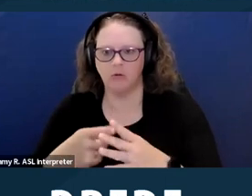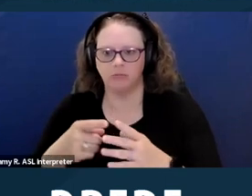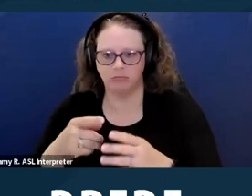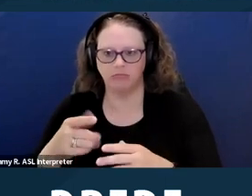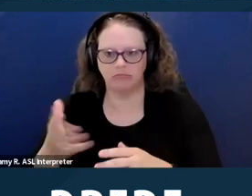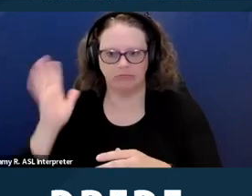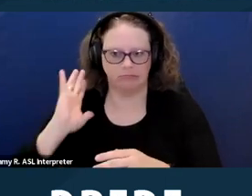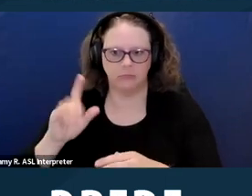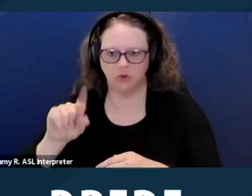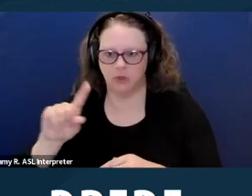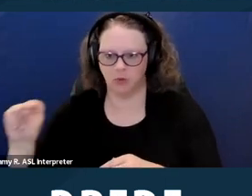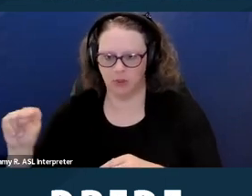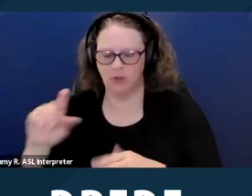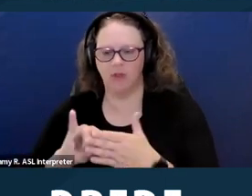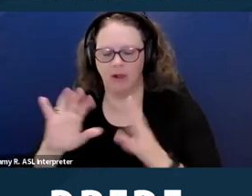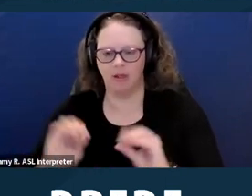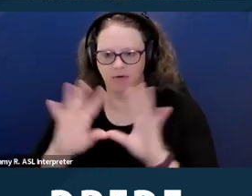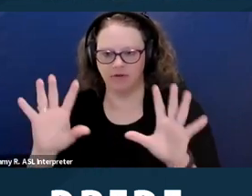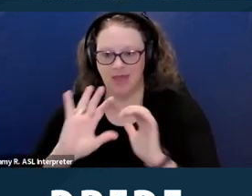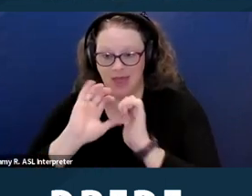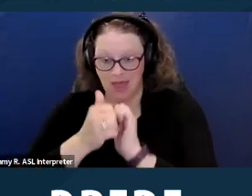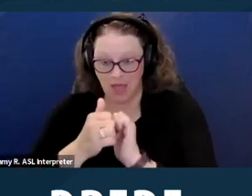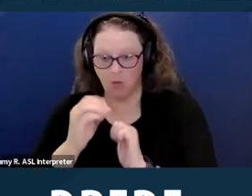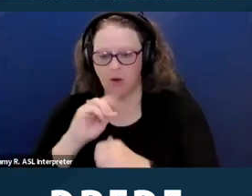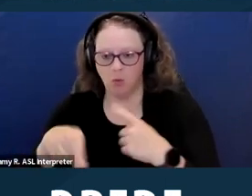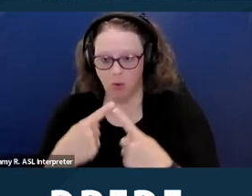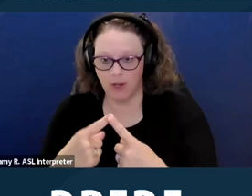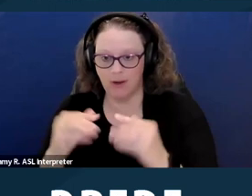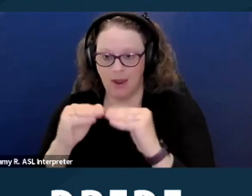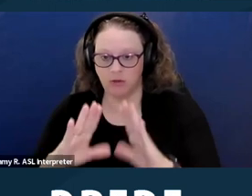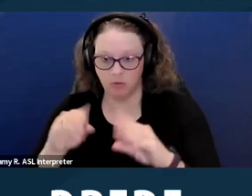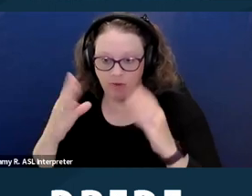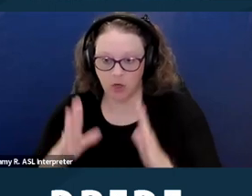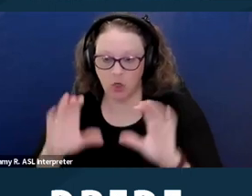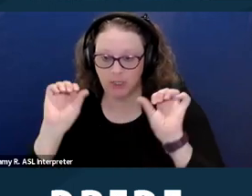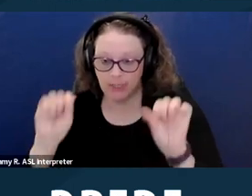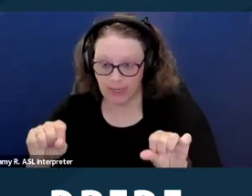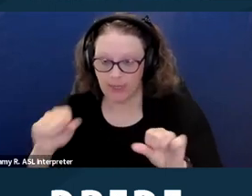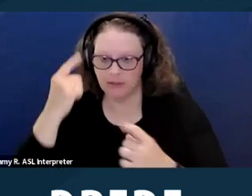when and how a housing provider can consider information about a person's criminal history.